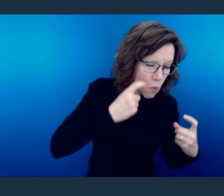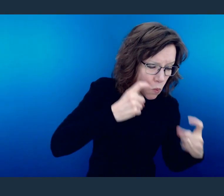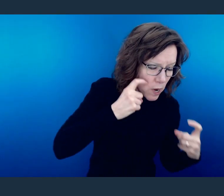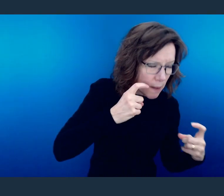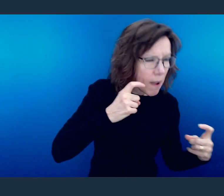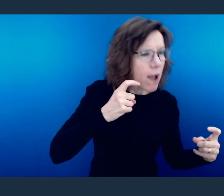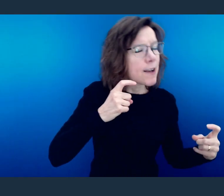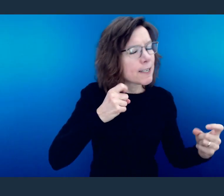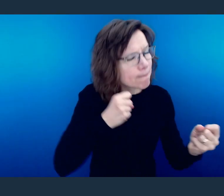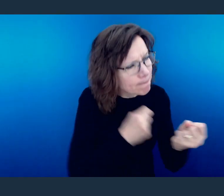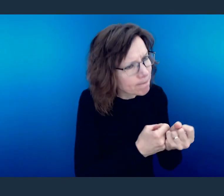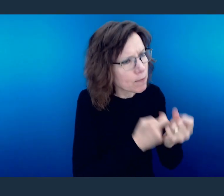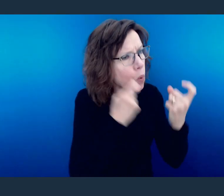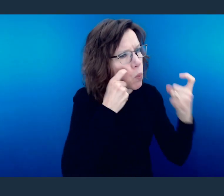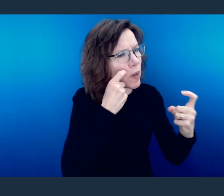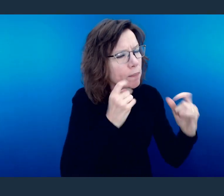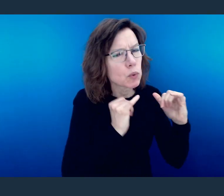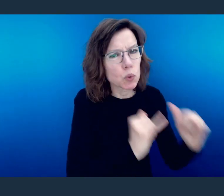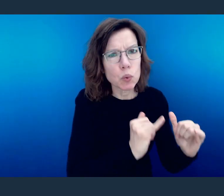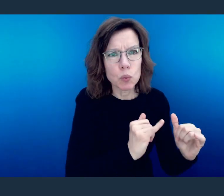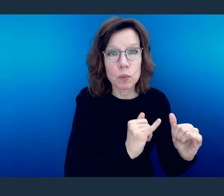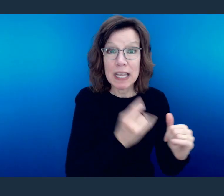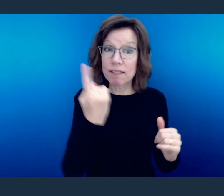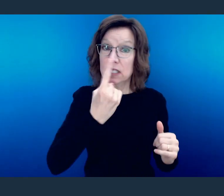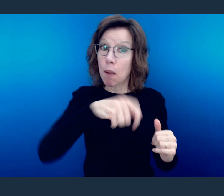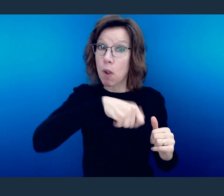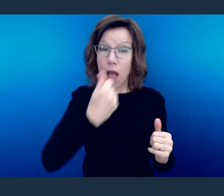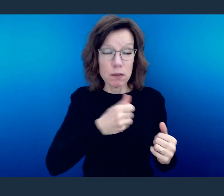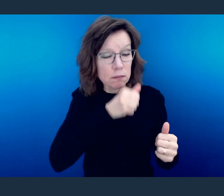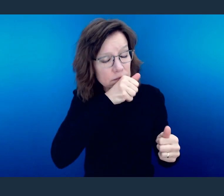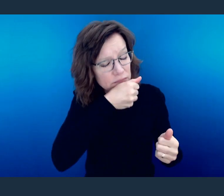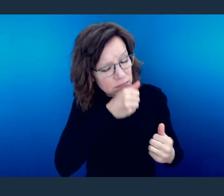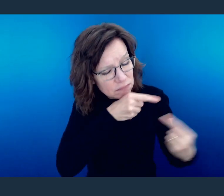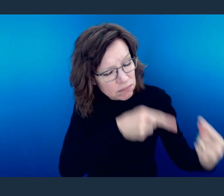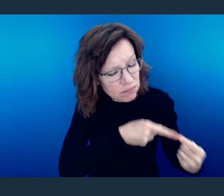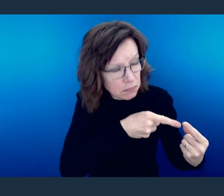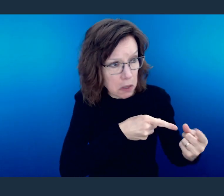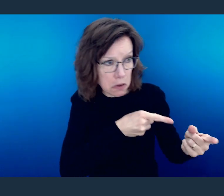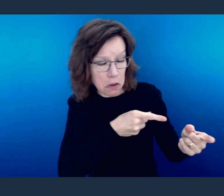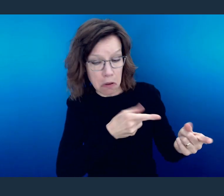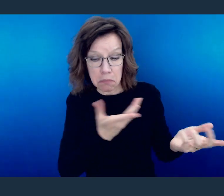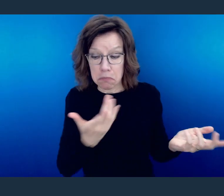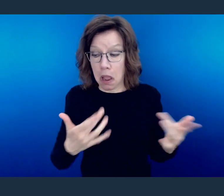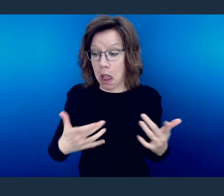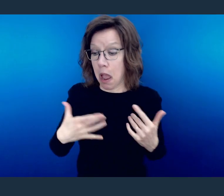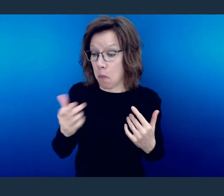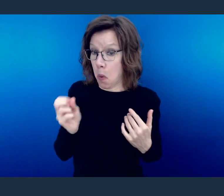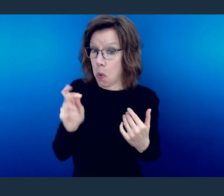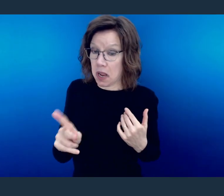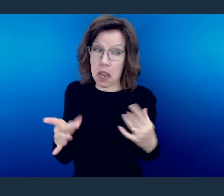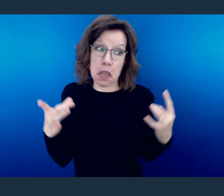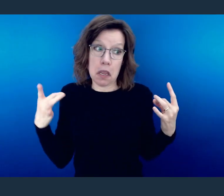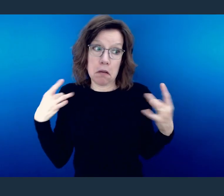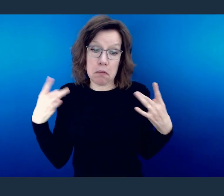So what someone else is going through, don't ignore their calamity simply because you are okay.